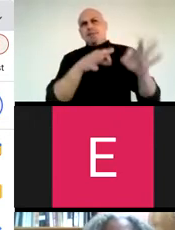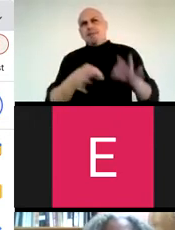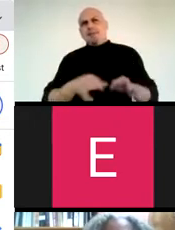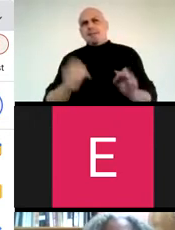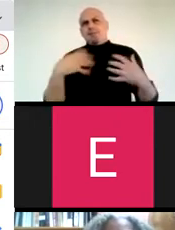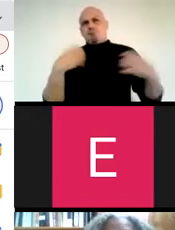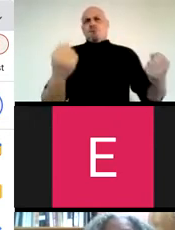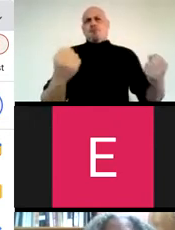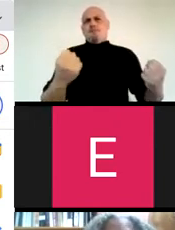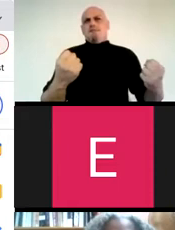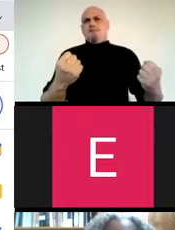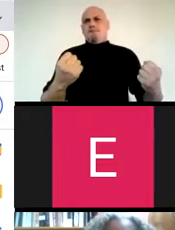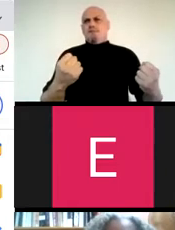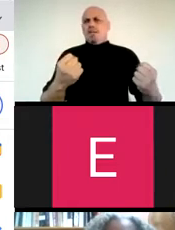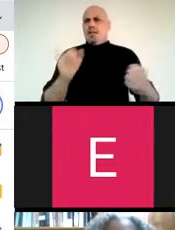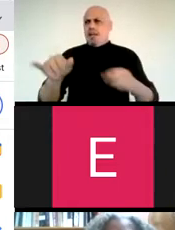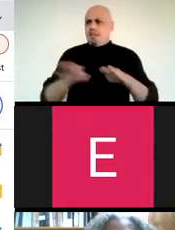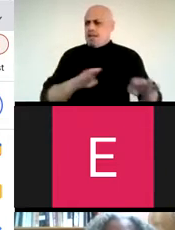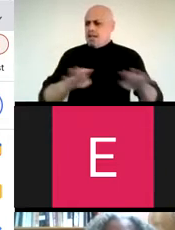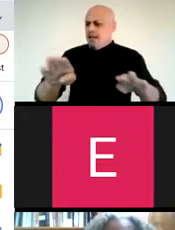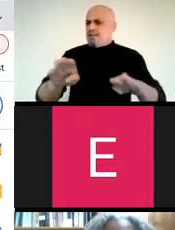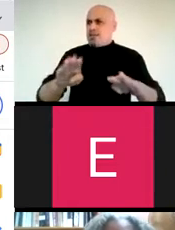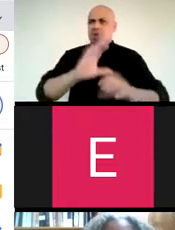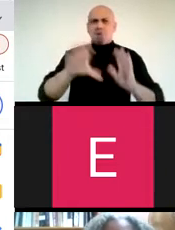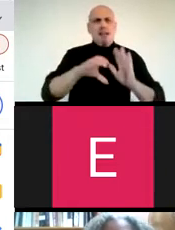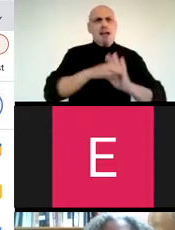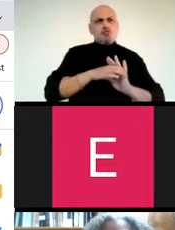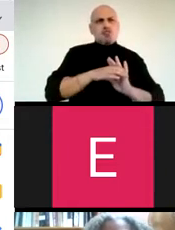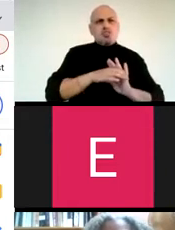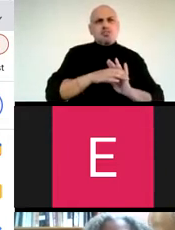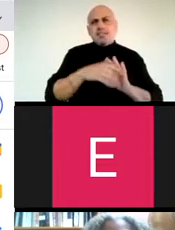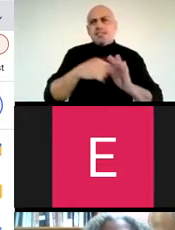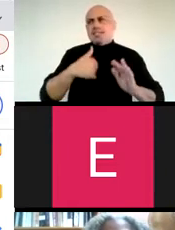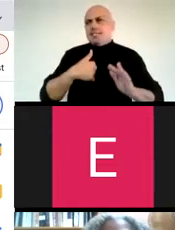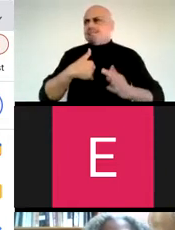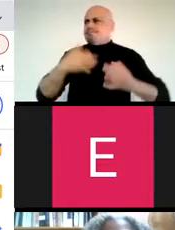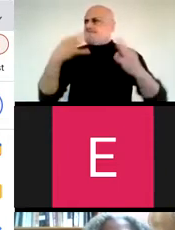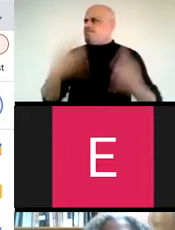and using the definition of bravery, courageous behavior, or character,